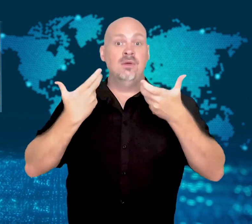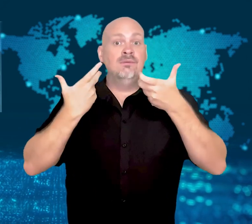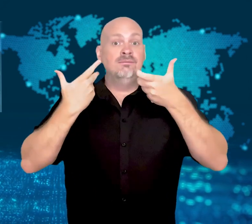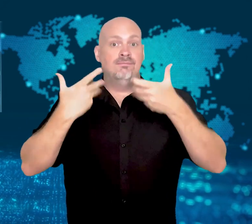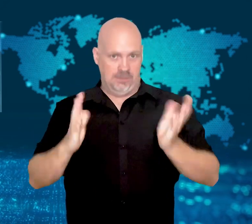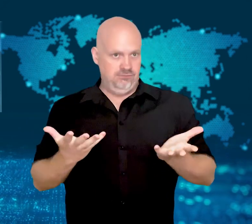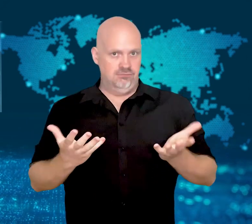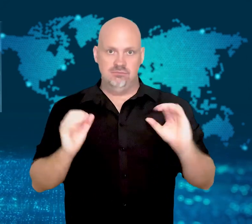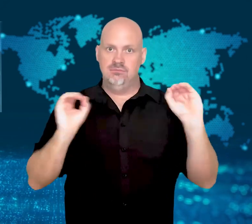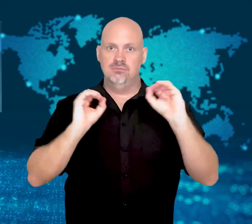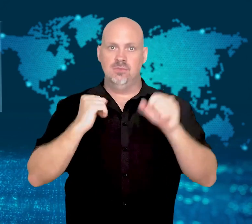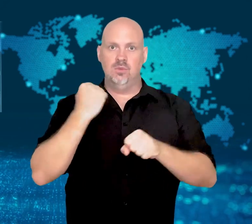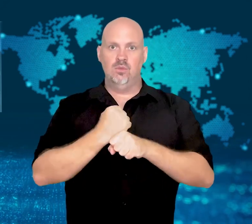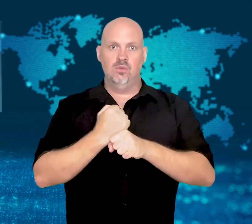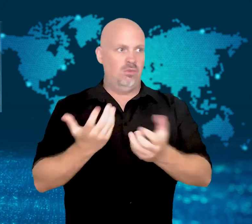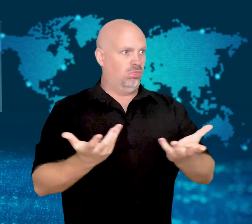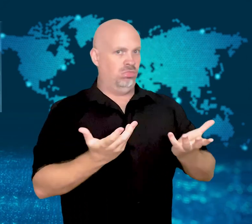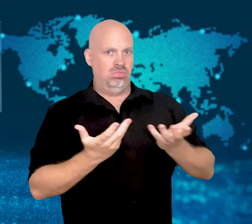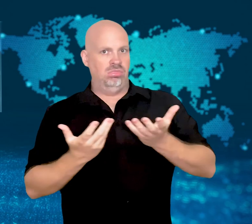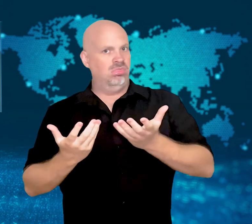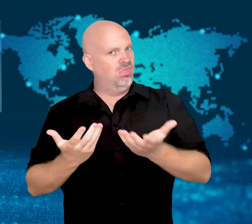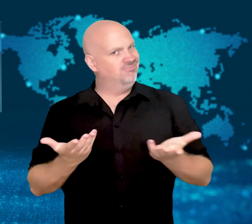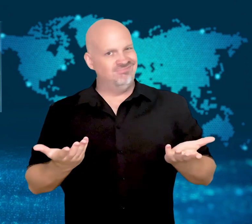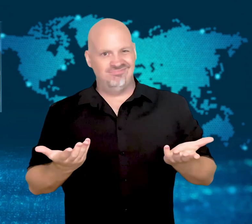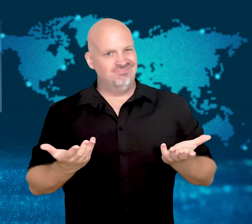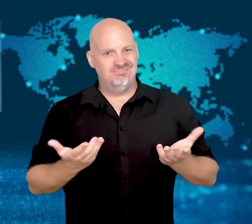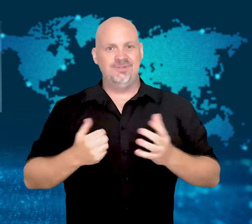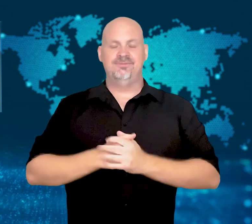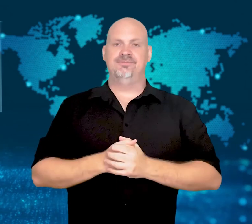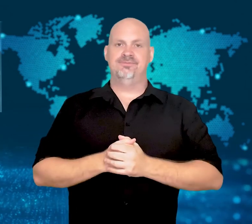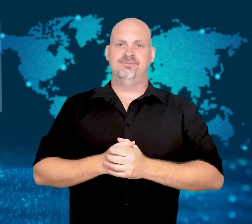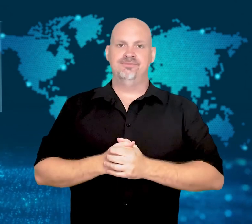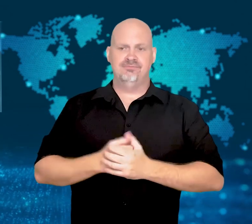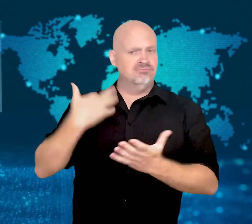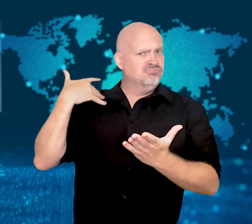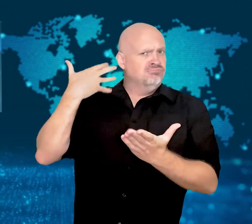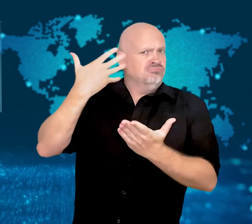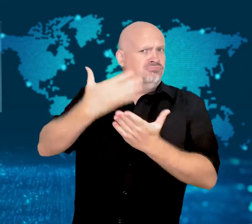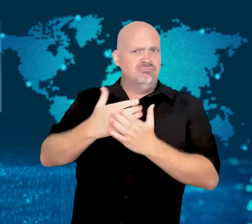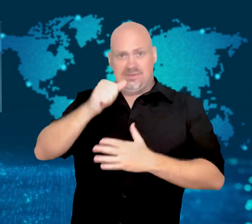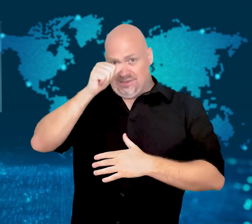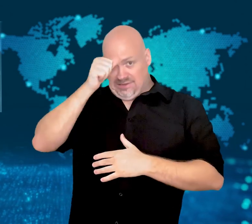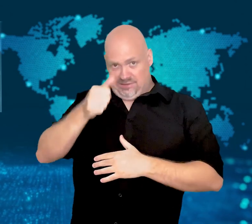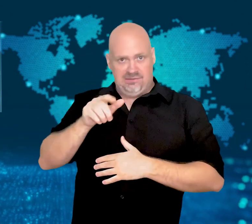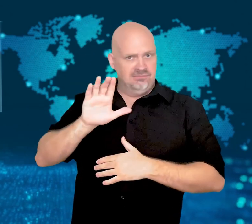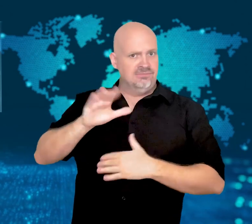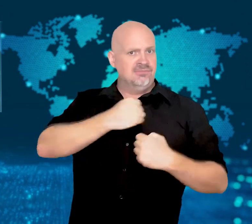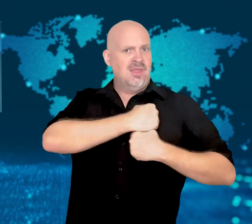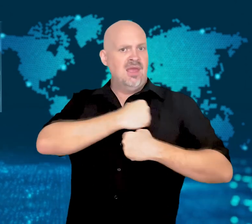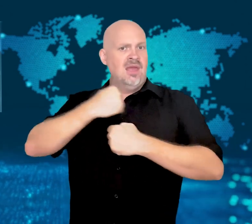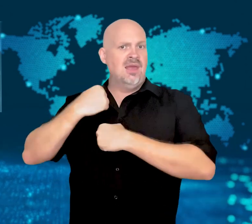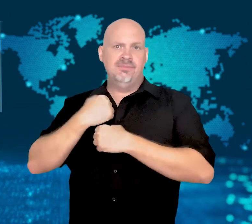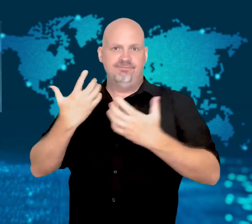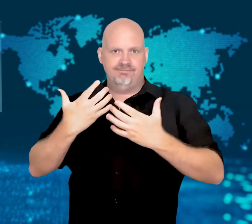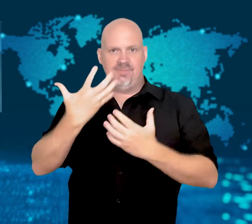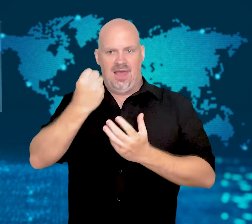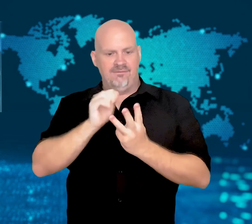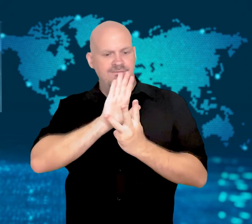They say they will be unemployed after four years of service.